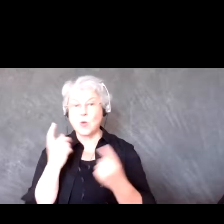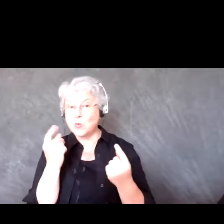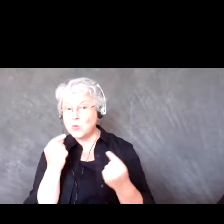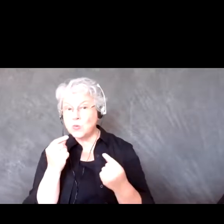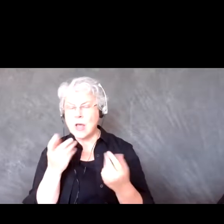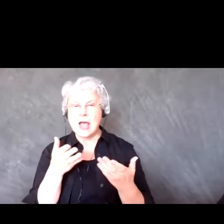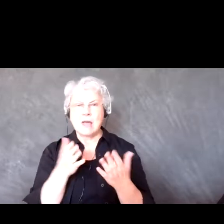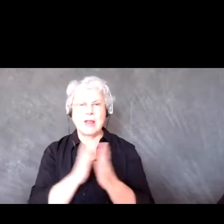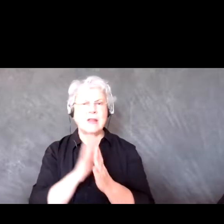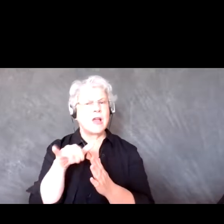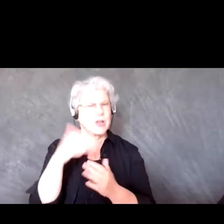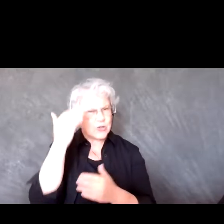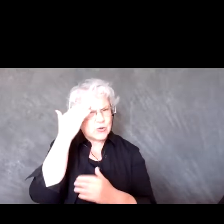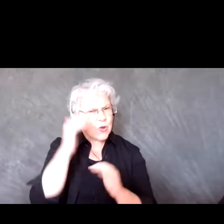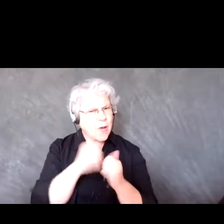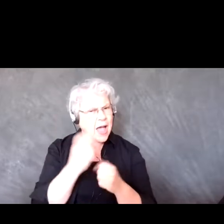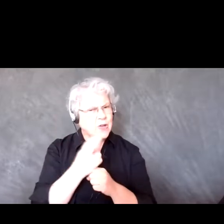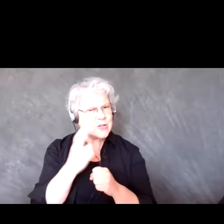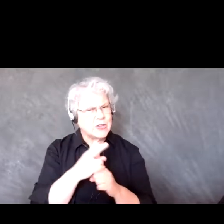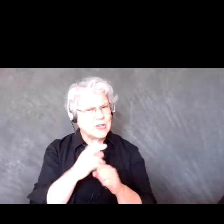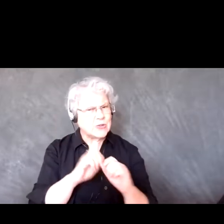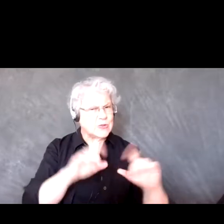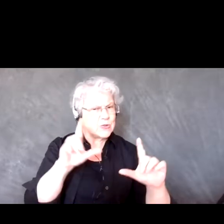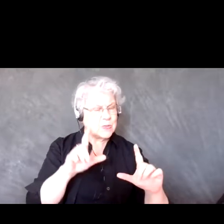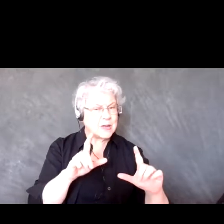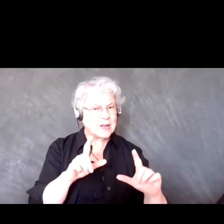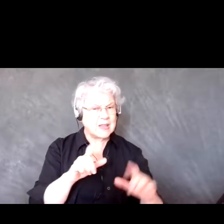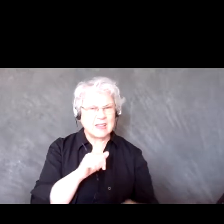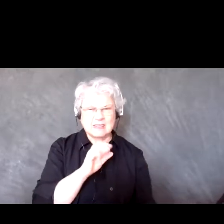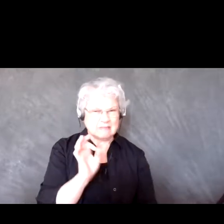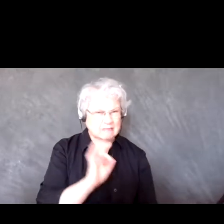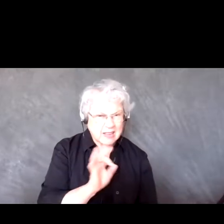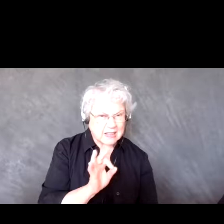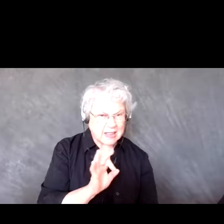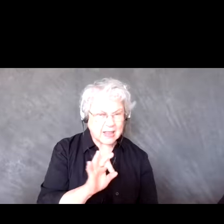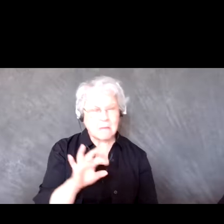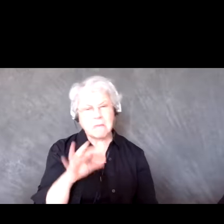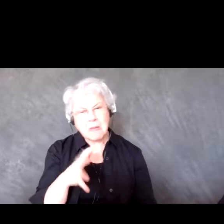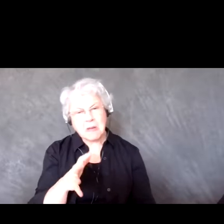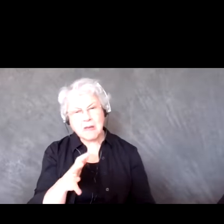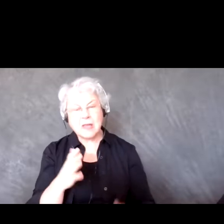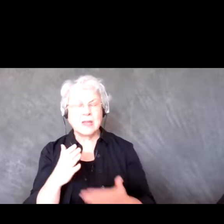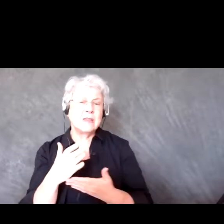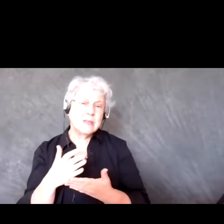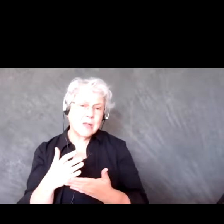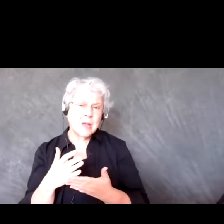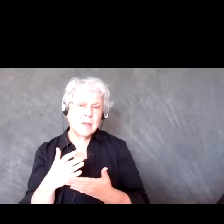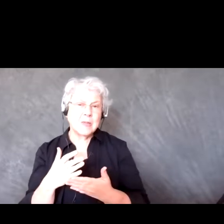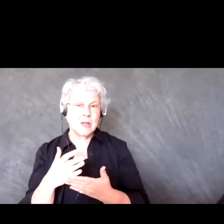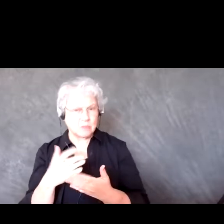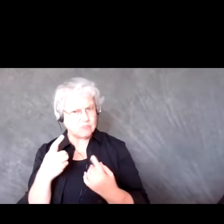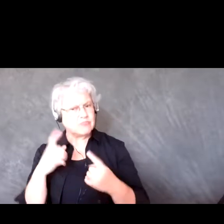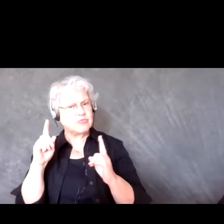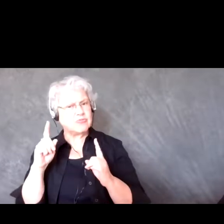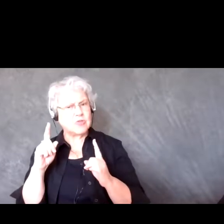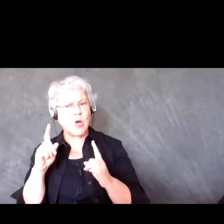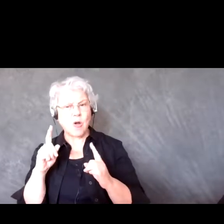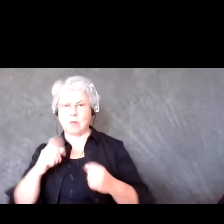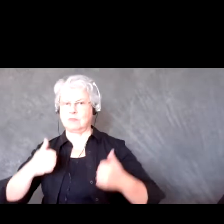you with Zoom? Not very, very, very into Zoom. It might be cool to have like a little bit of,